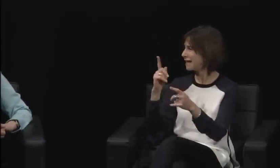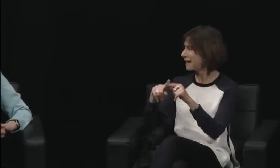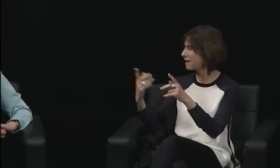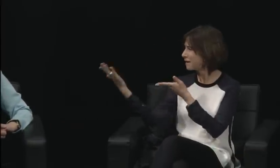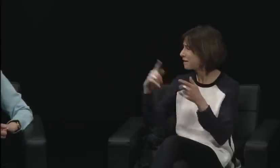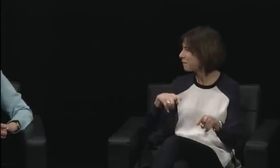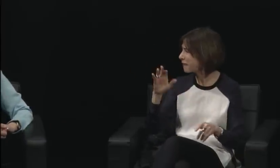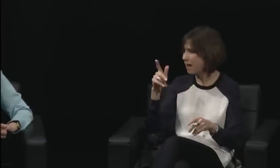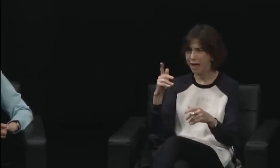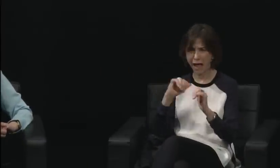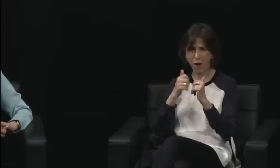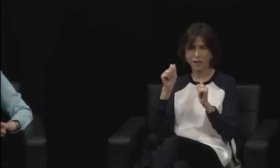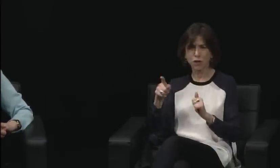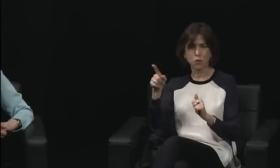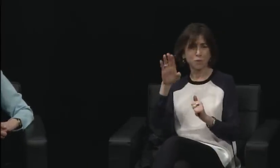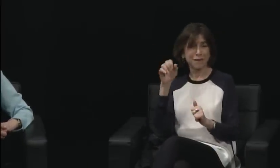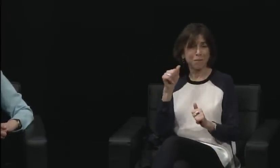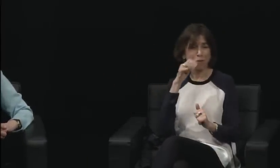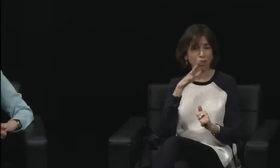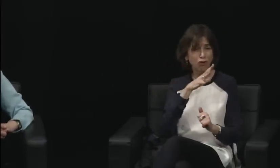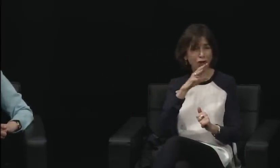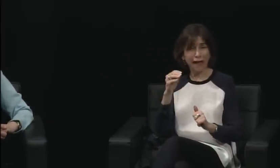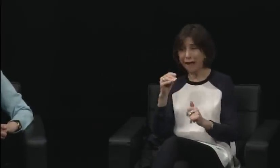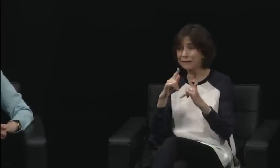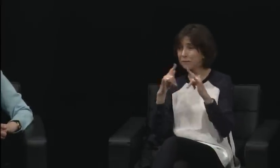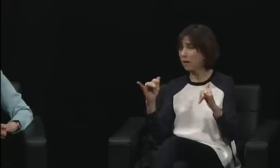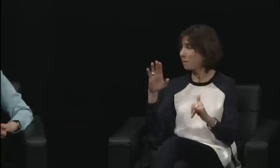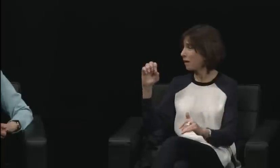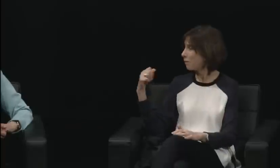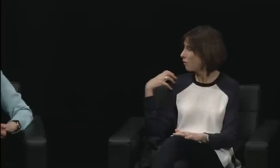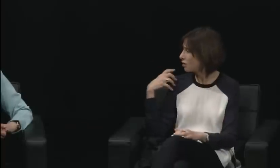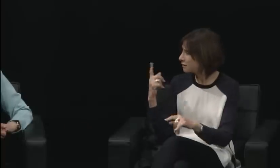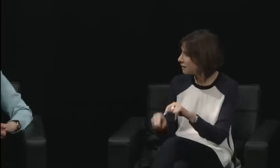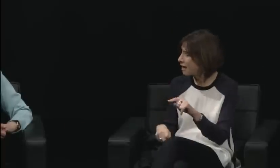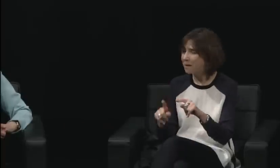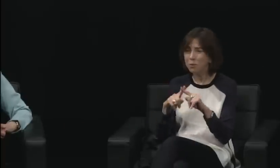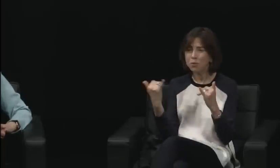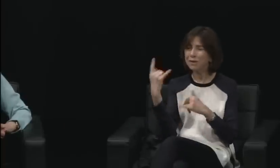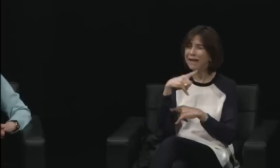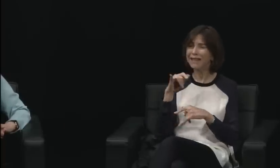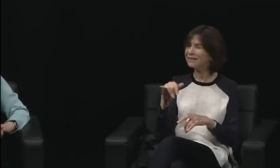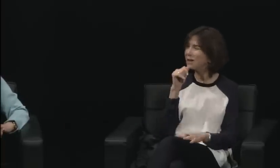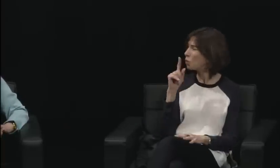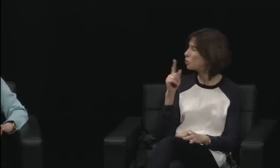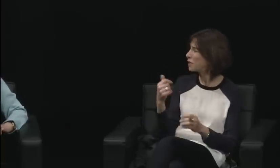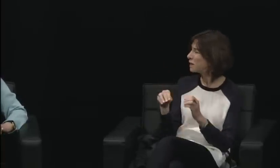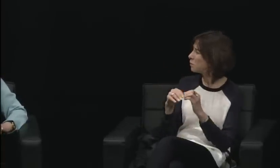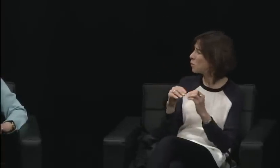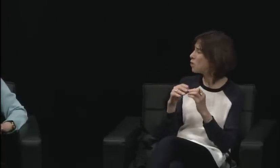and I think it's happening even more so recently, and for a long time, I don't think it happened at all, but now,